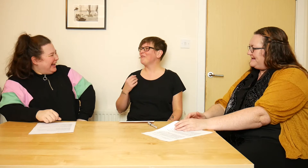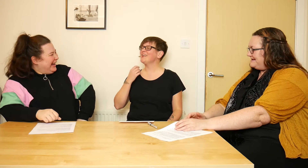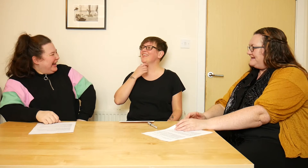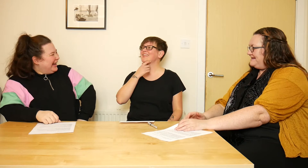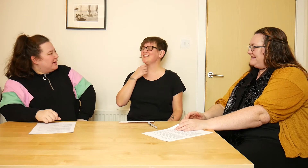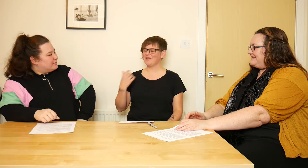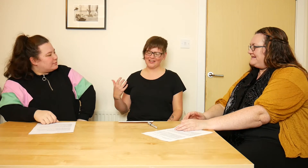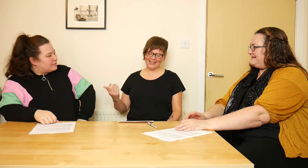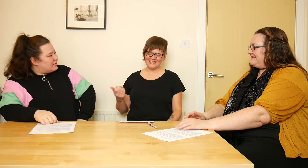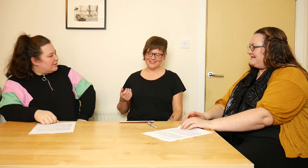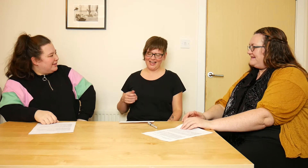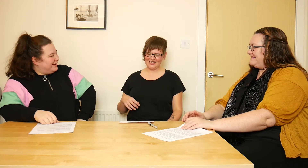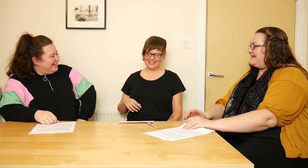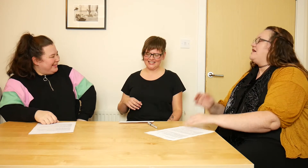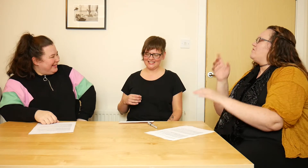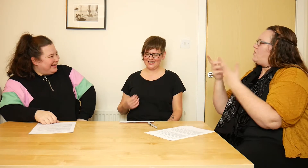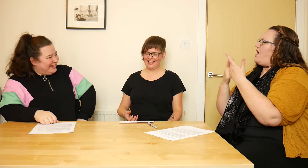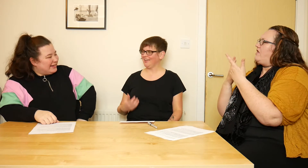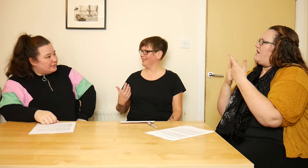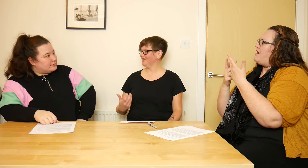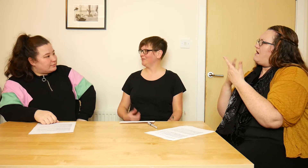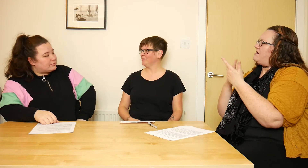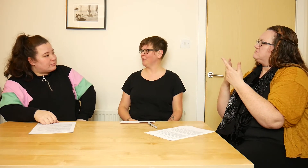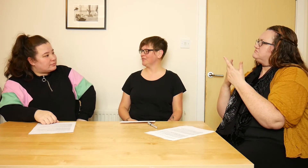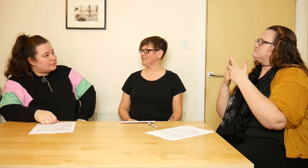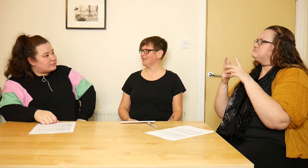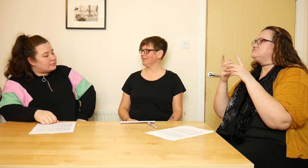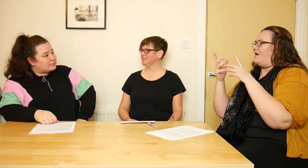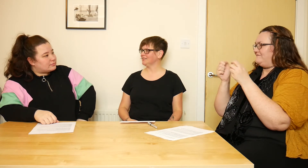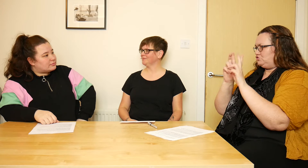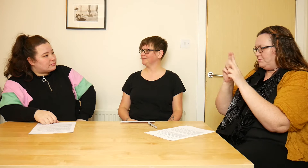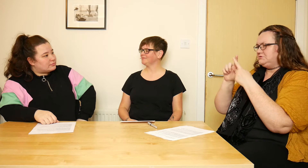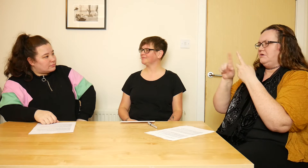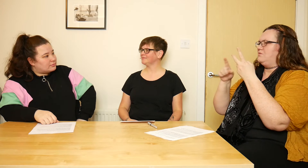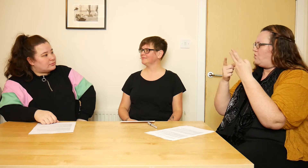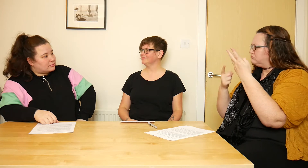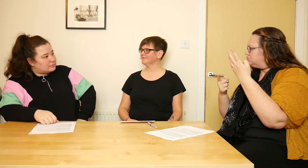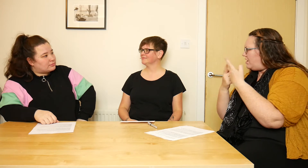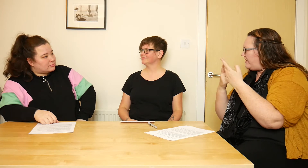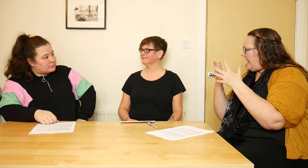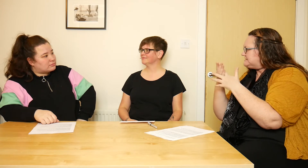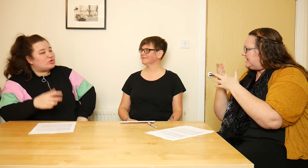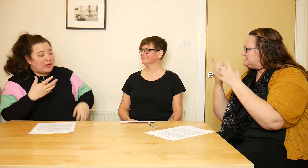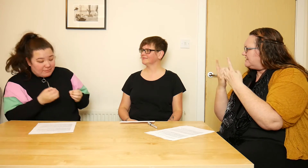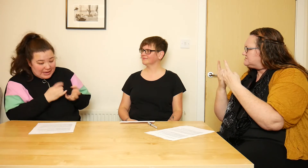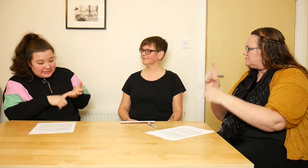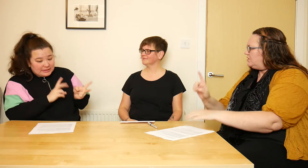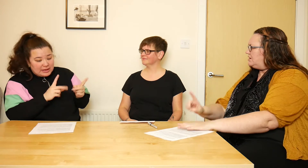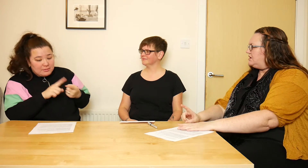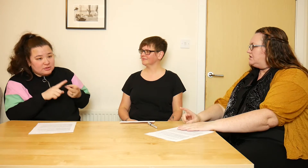What are then some of the kinds of access that people would need?